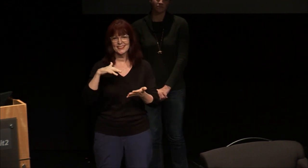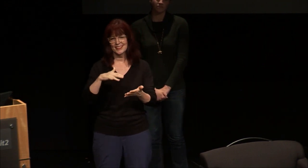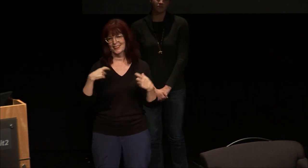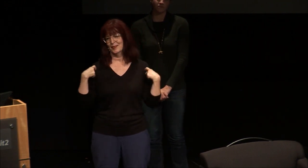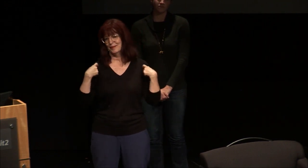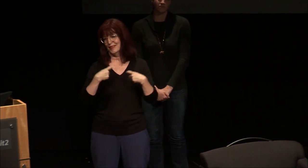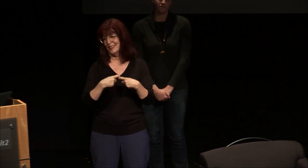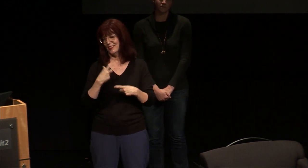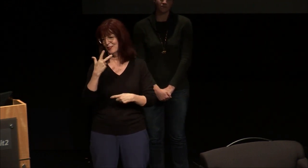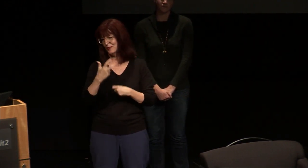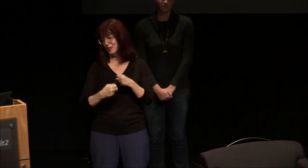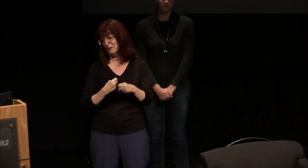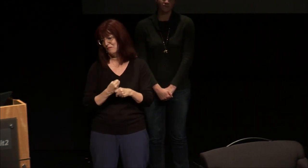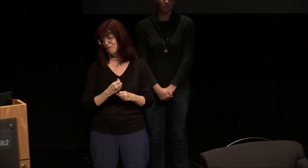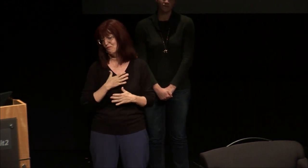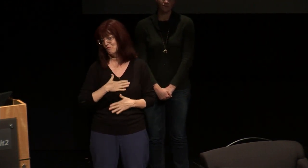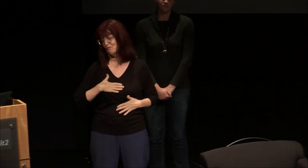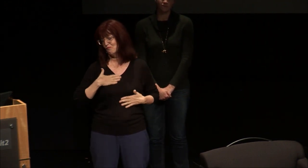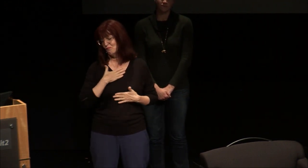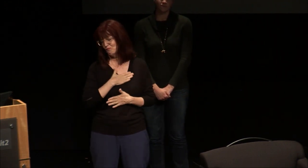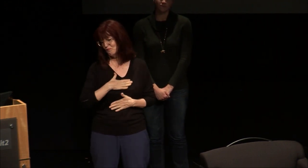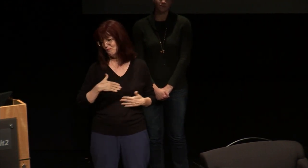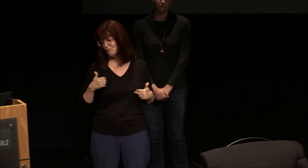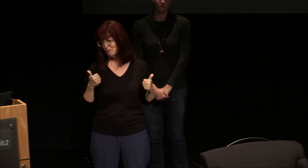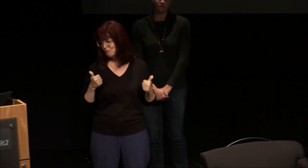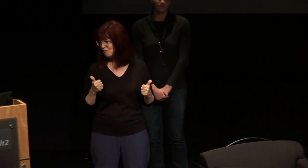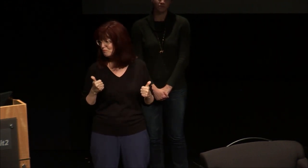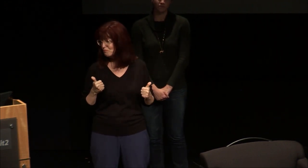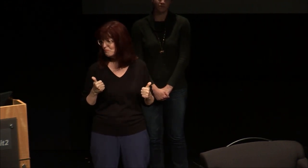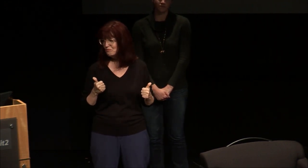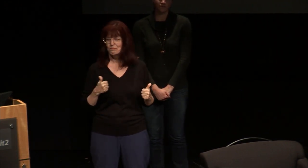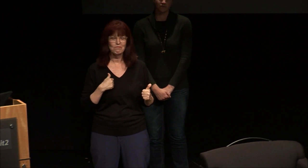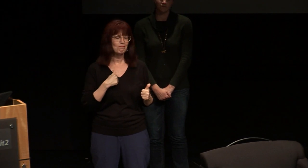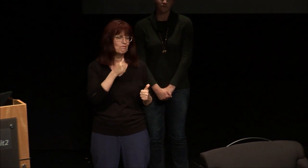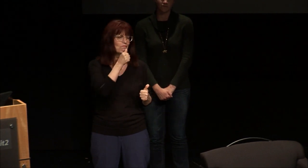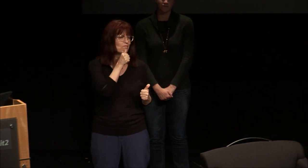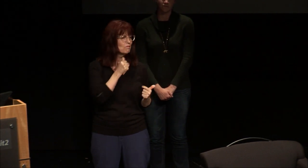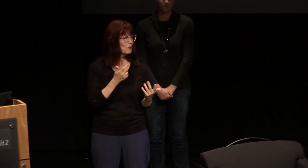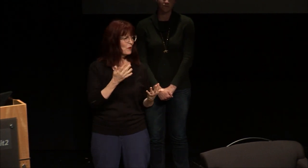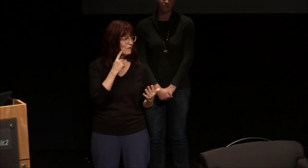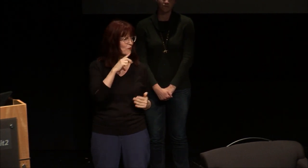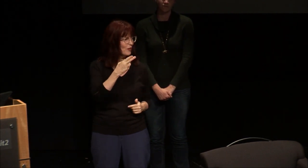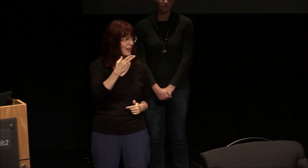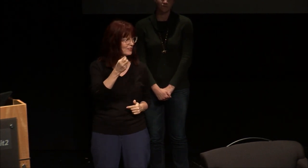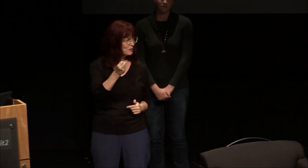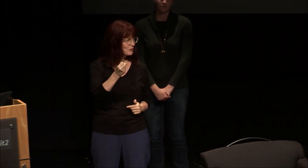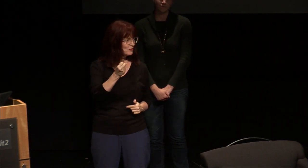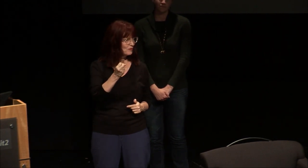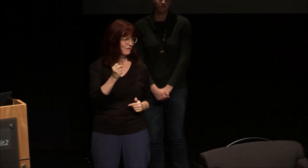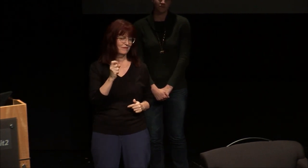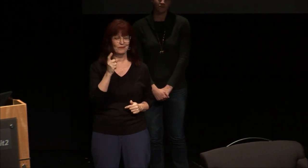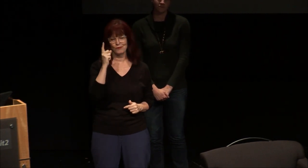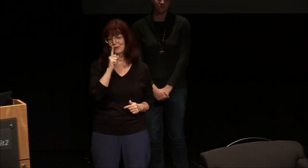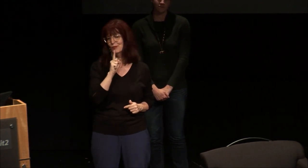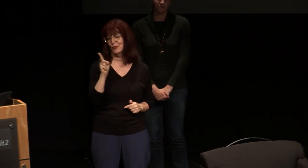I thought okay I'll just study Spanish for three years one here which I really enjoyed I enjoy learning Spanish and I thought okay if I just keep waiting for